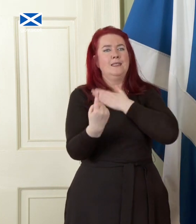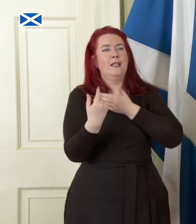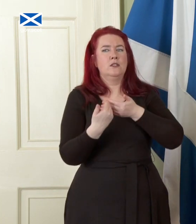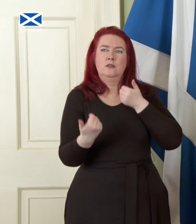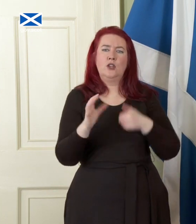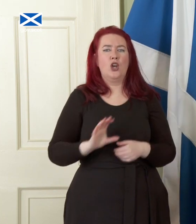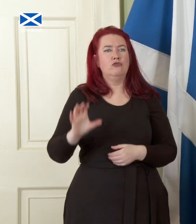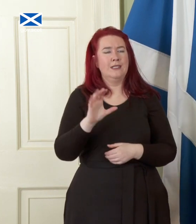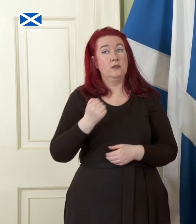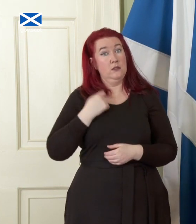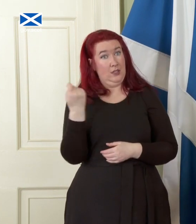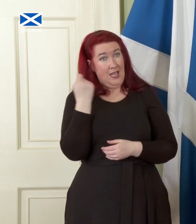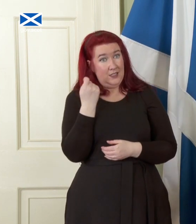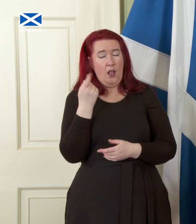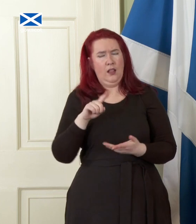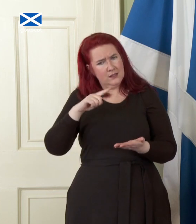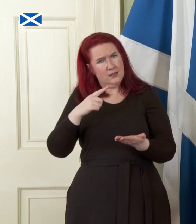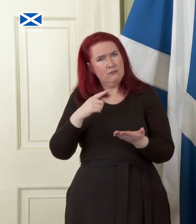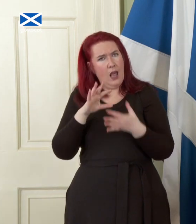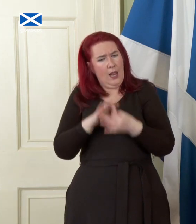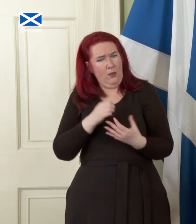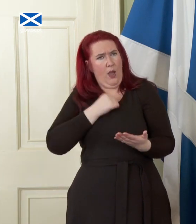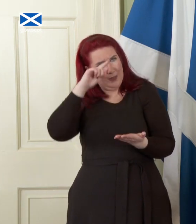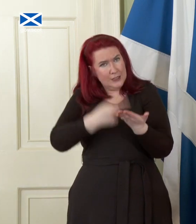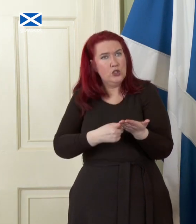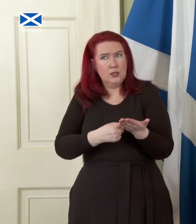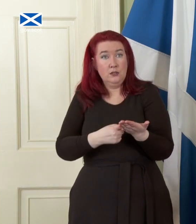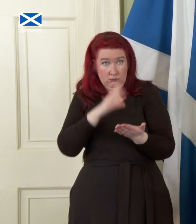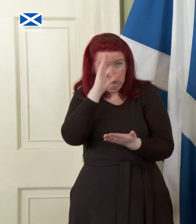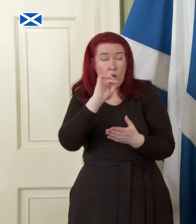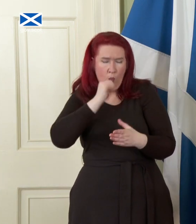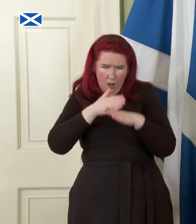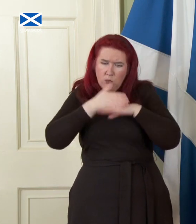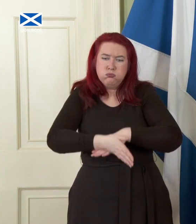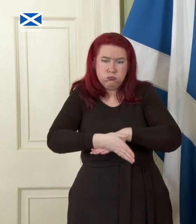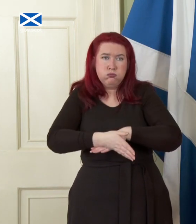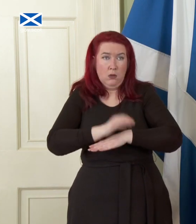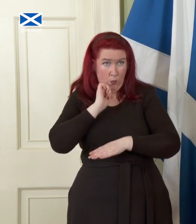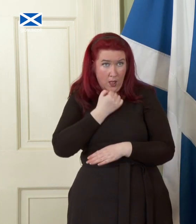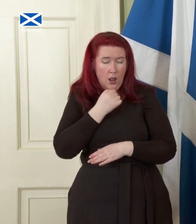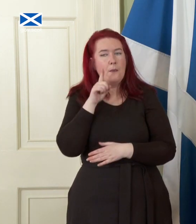on the quality of the decisions we take. It will be hard work but this paper sets out the reasons